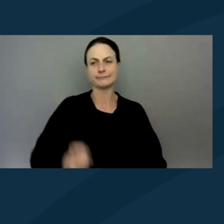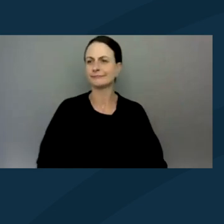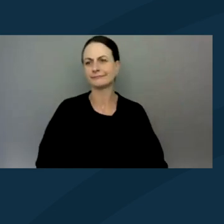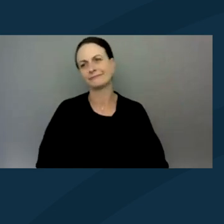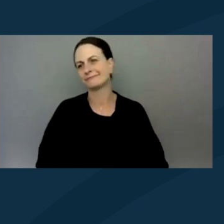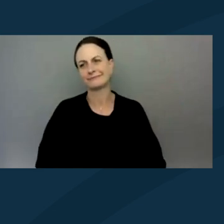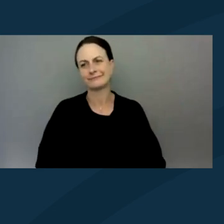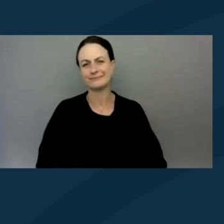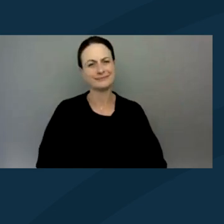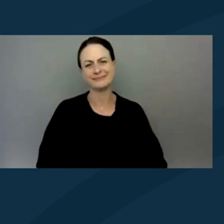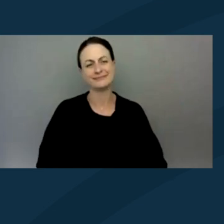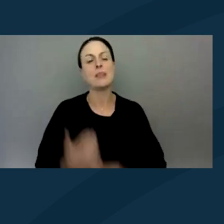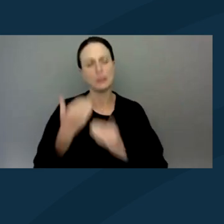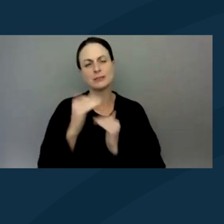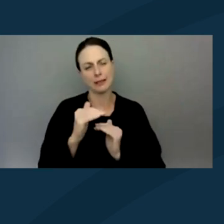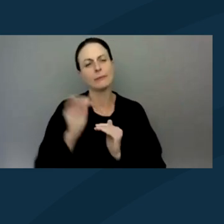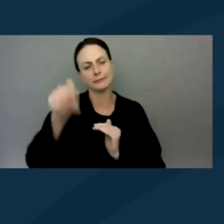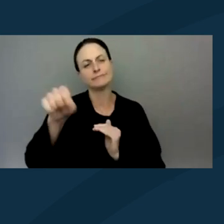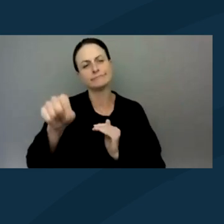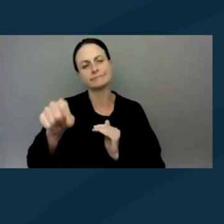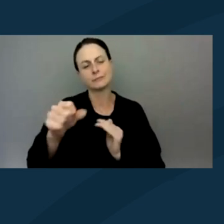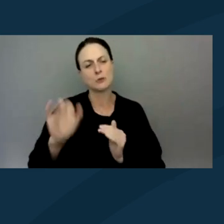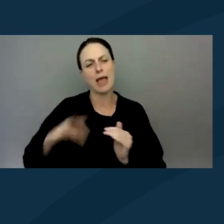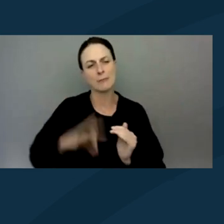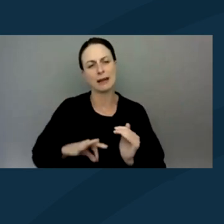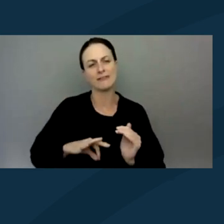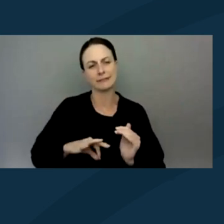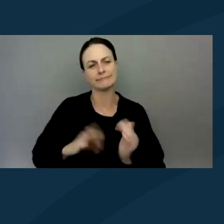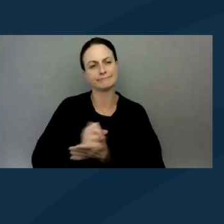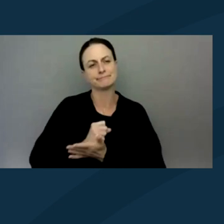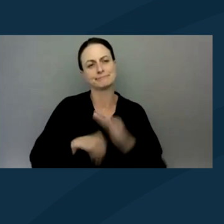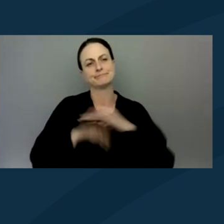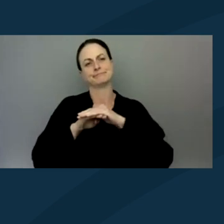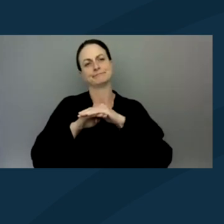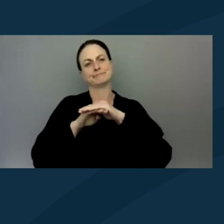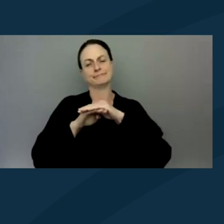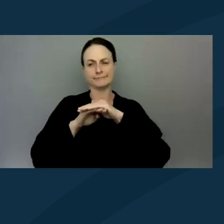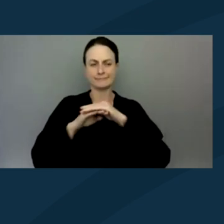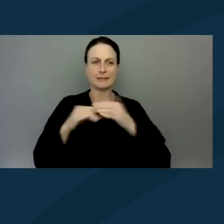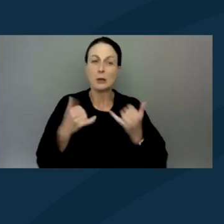Obviously, there's a limit to that benefit that you can sort of play with that sometimes.